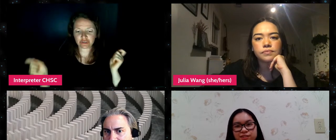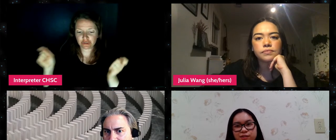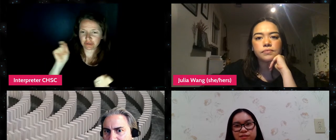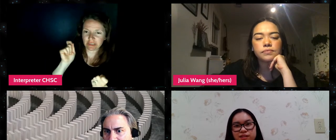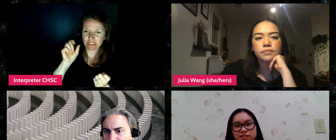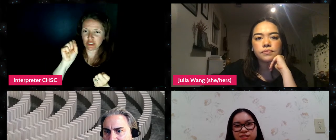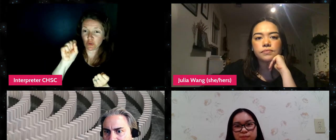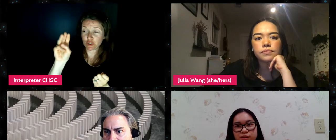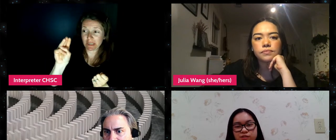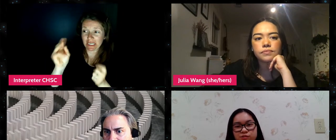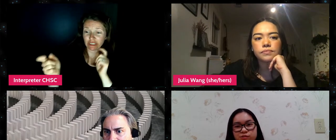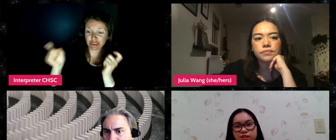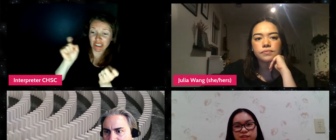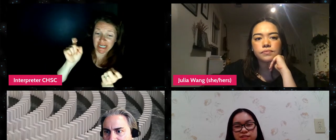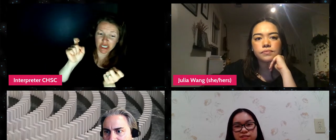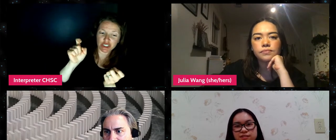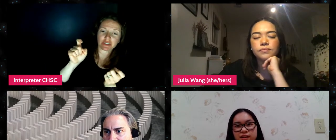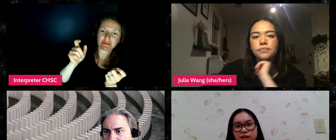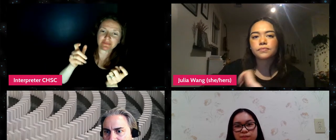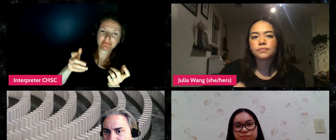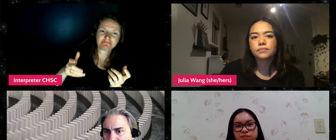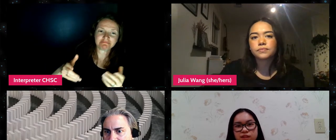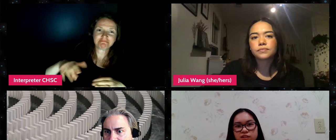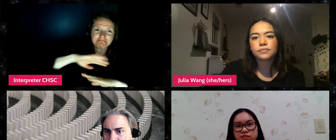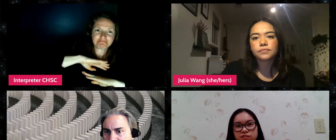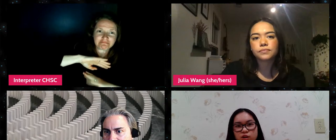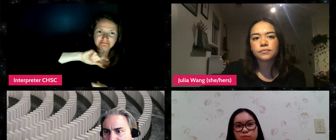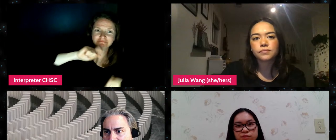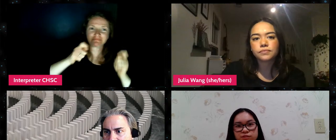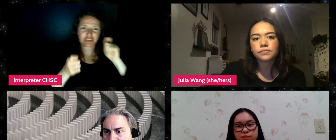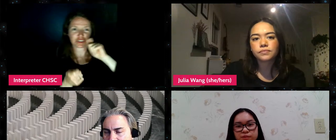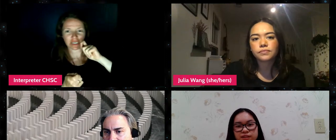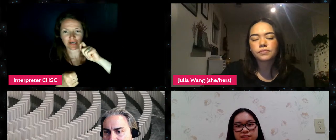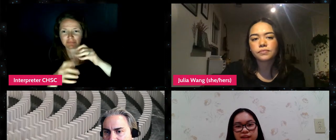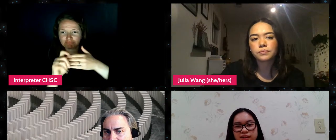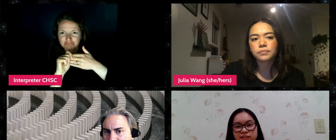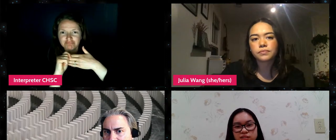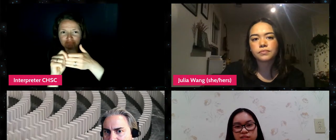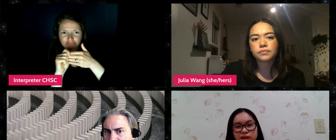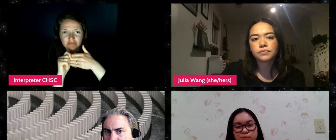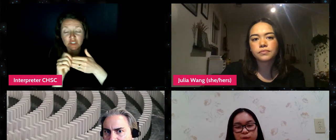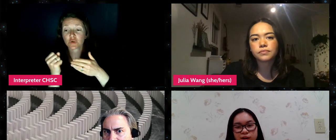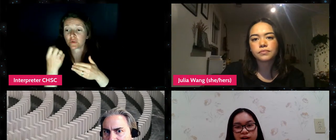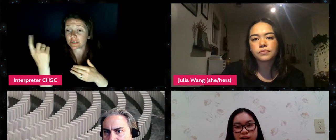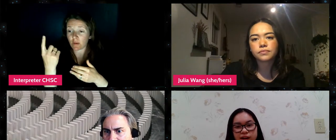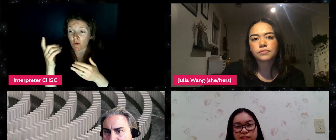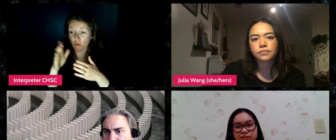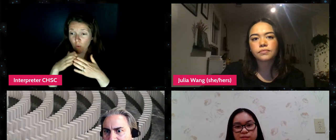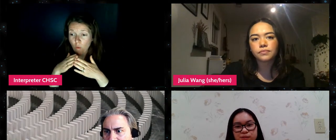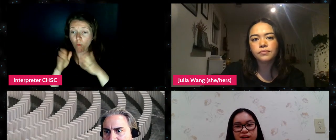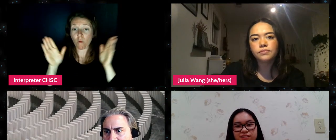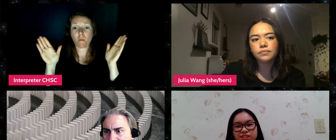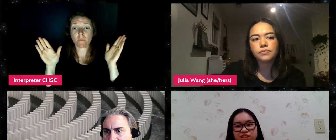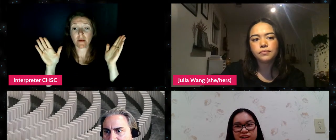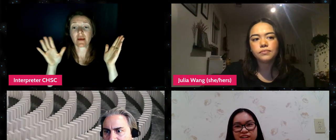So someone who is not just open to it, but excited to learn more and be on this journey